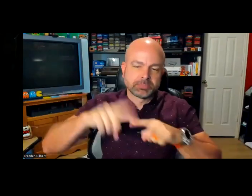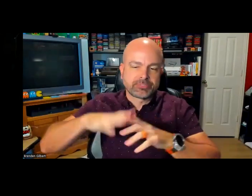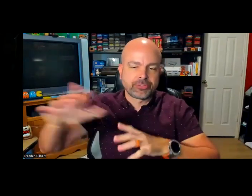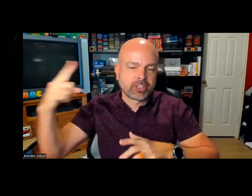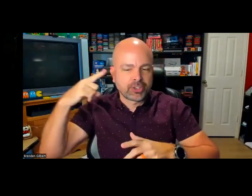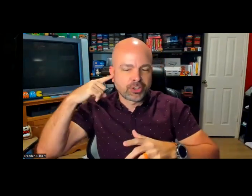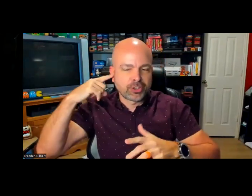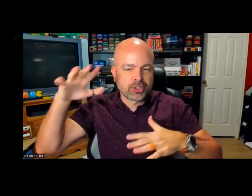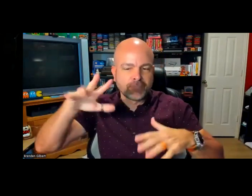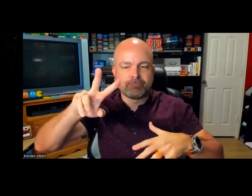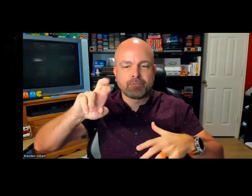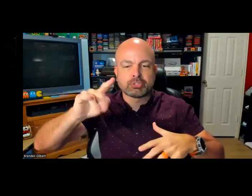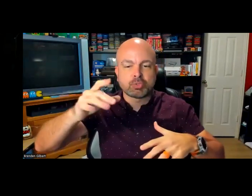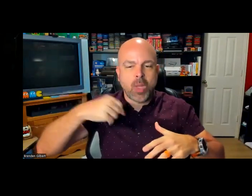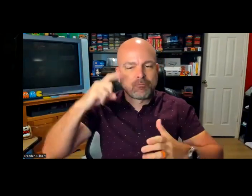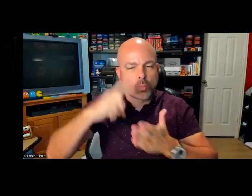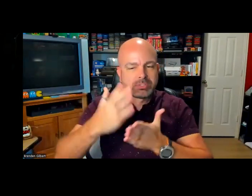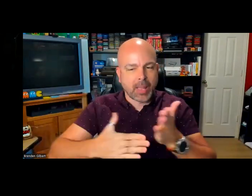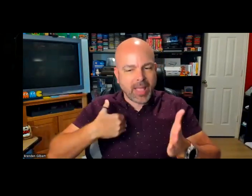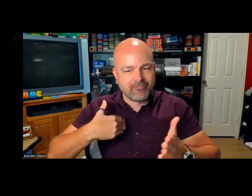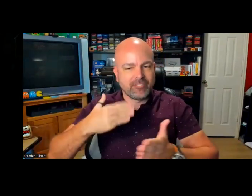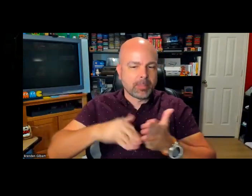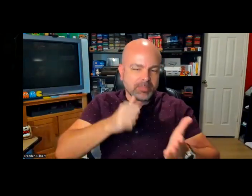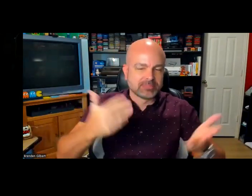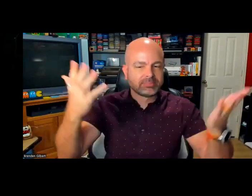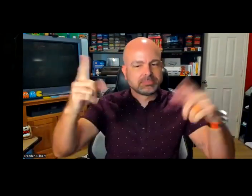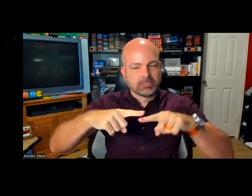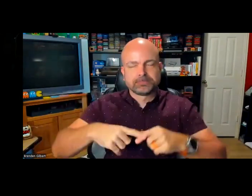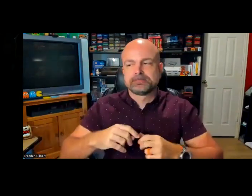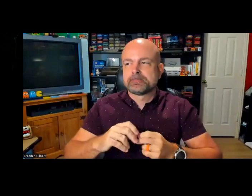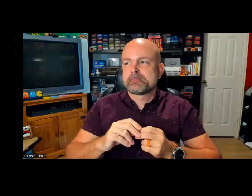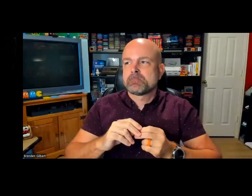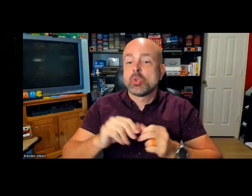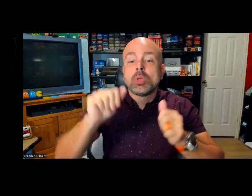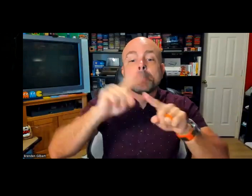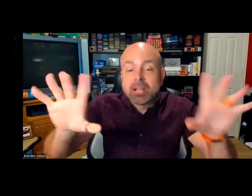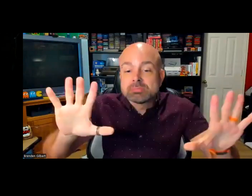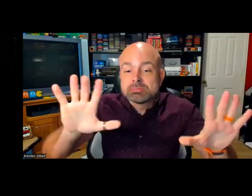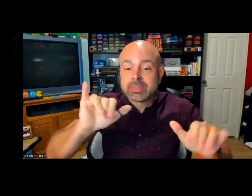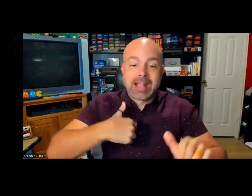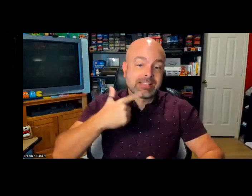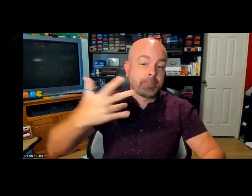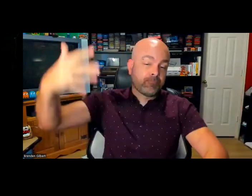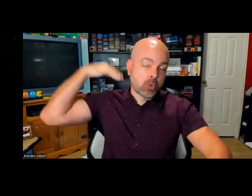so I wanted to include that. I also noticed that there are